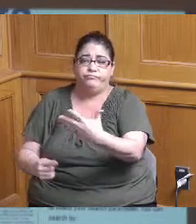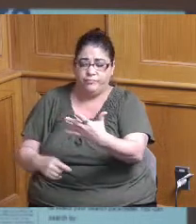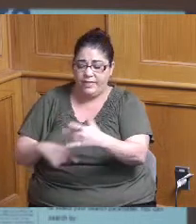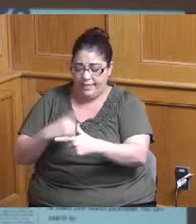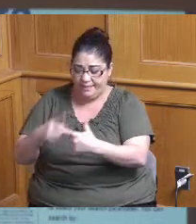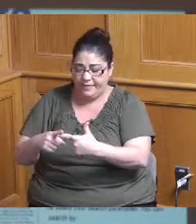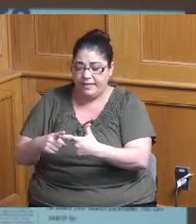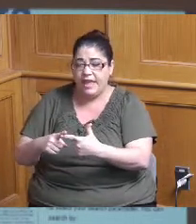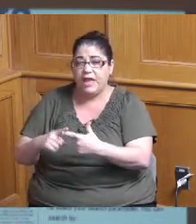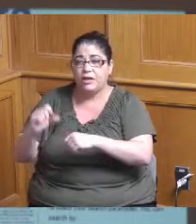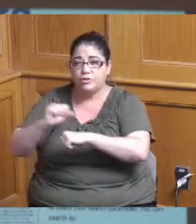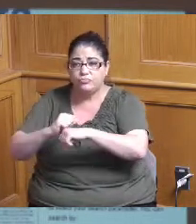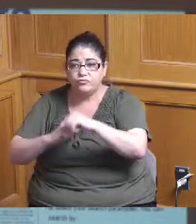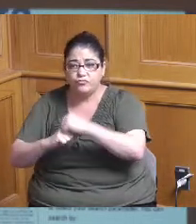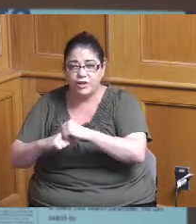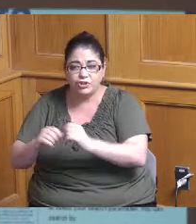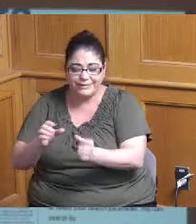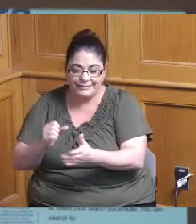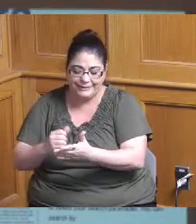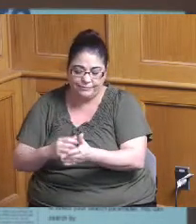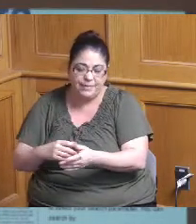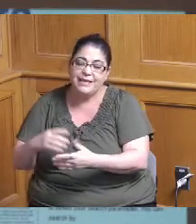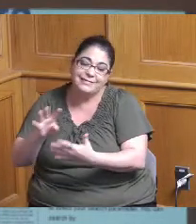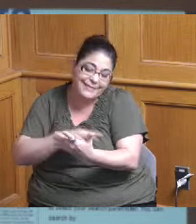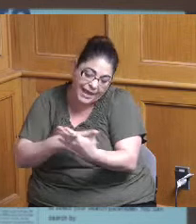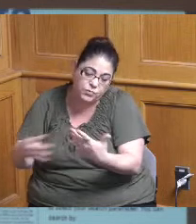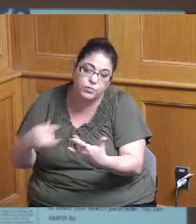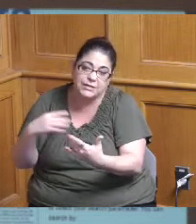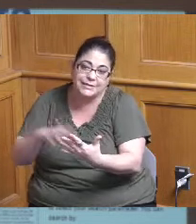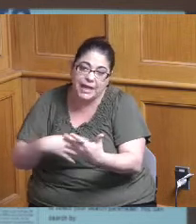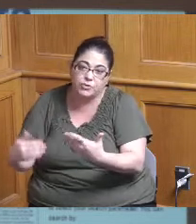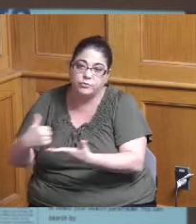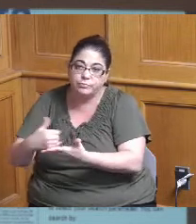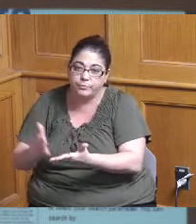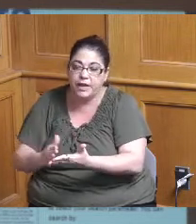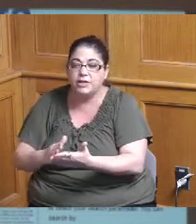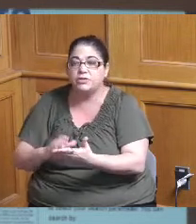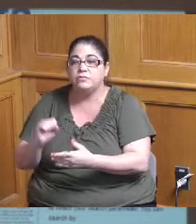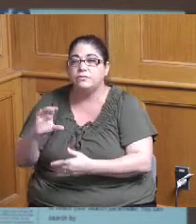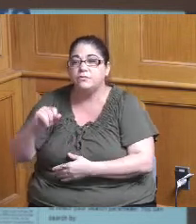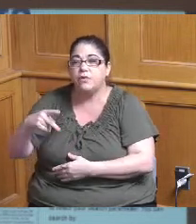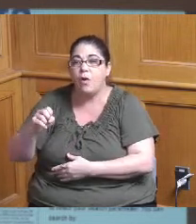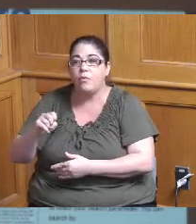construction schedule so we identify schedules and budgets and scopes of projects so that starts from